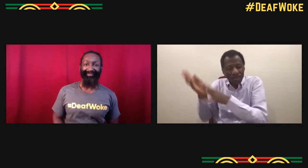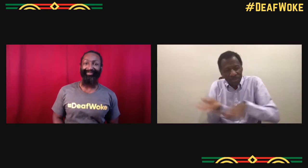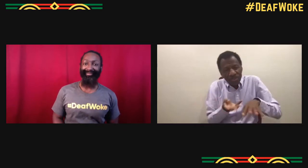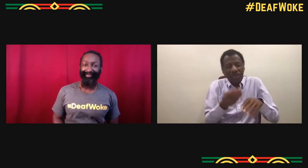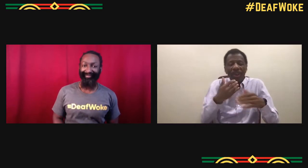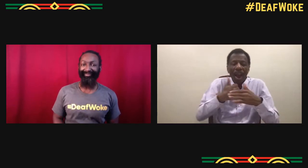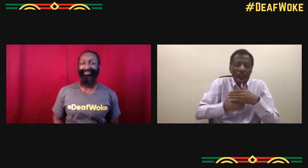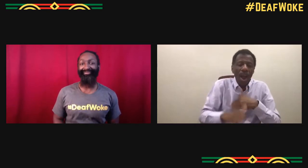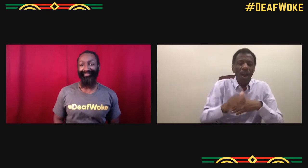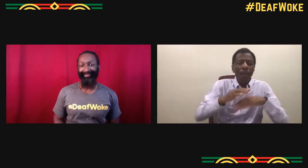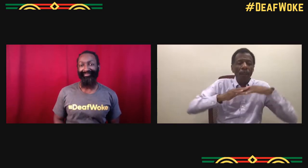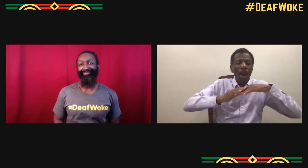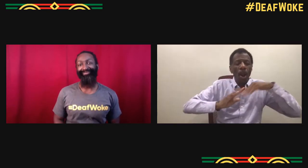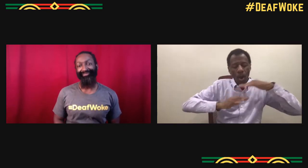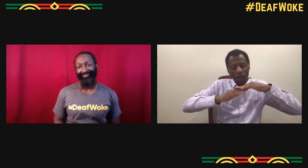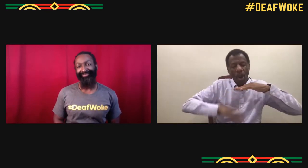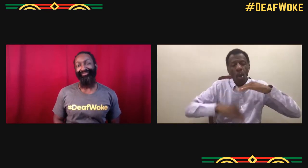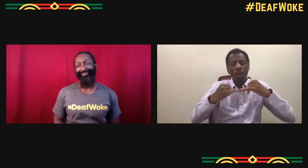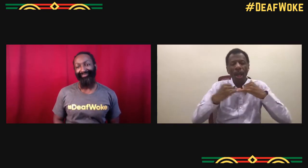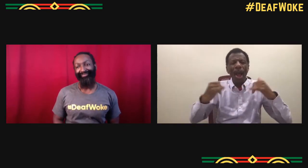So that program is kind of the non-profit,